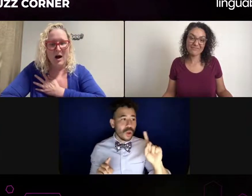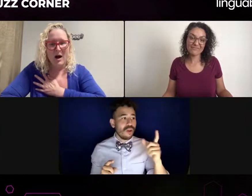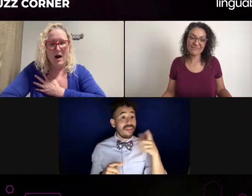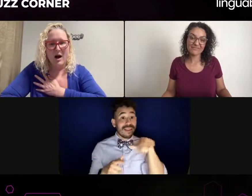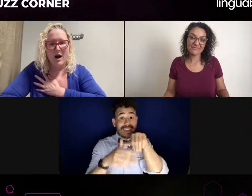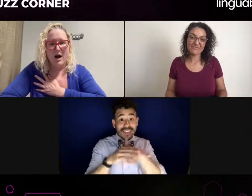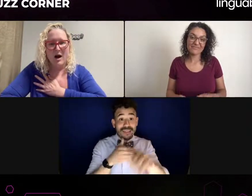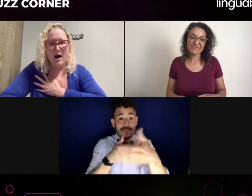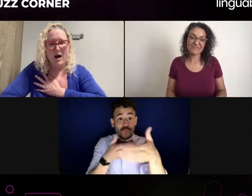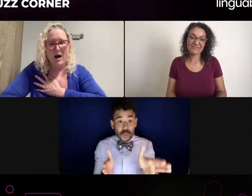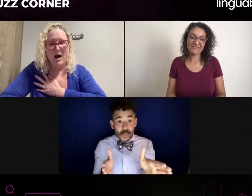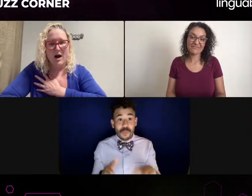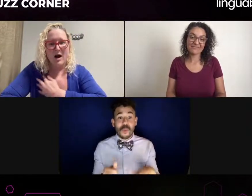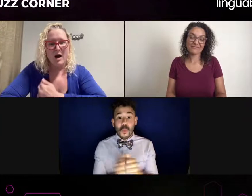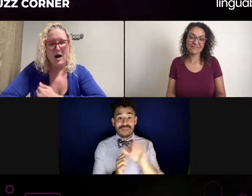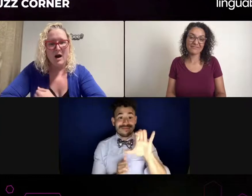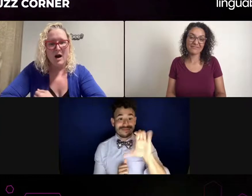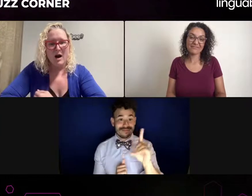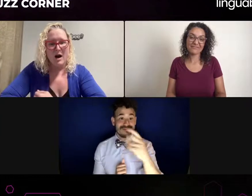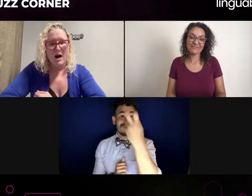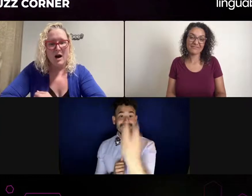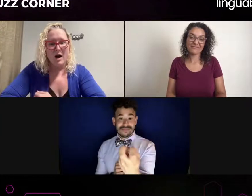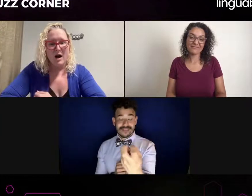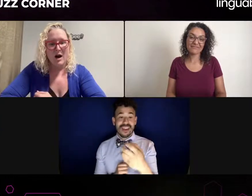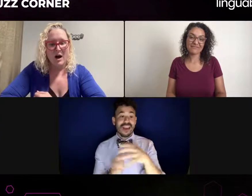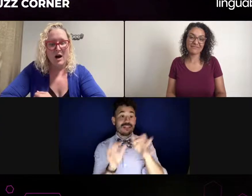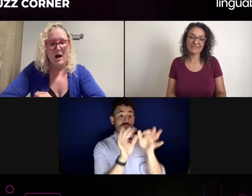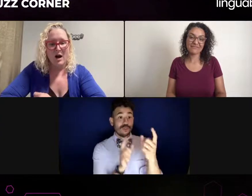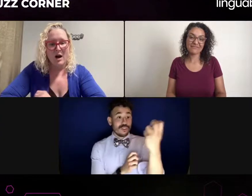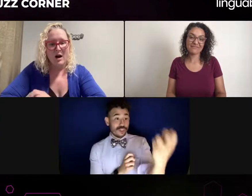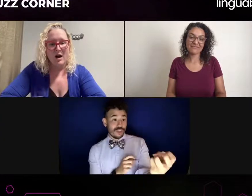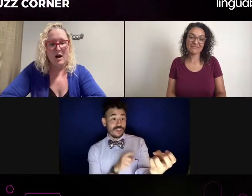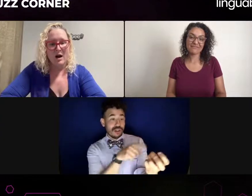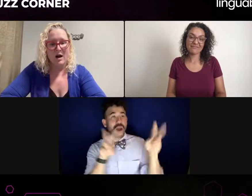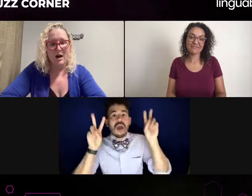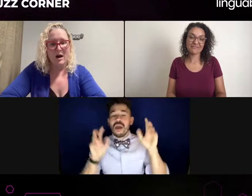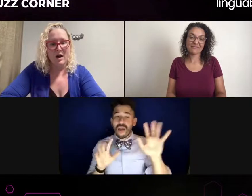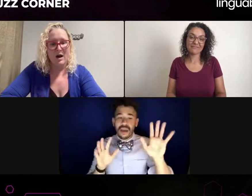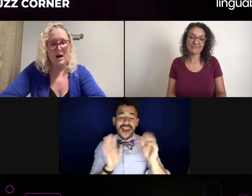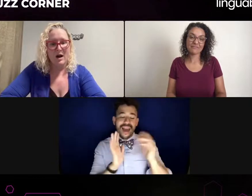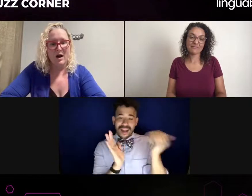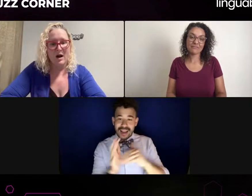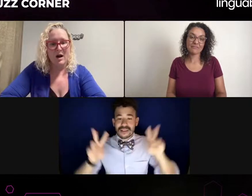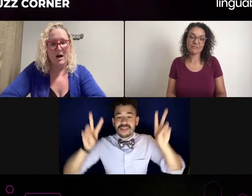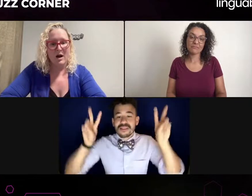You know, if you can take that code of ethics, someone has very strong ethics and someone who knows theater and stage